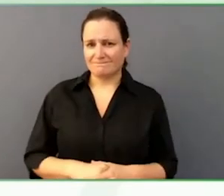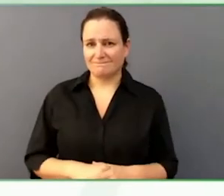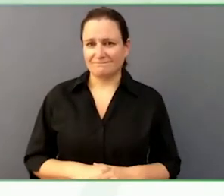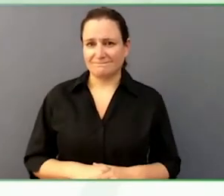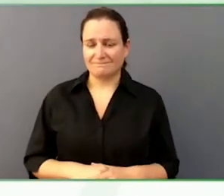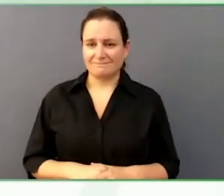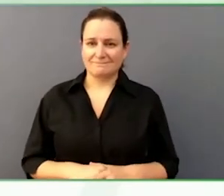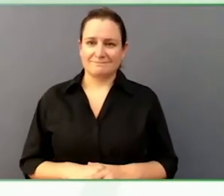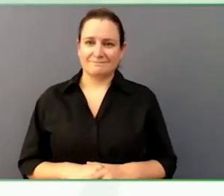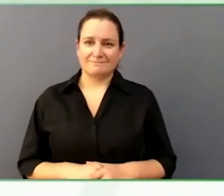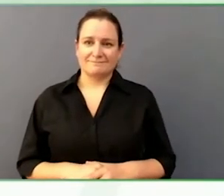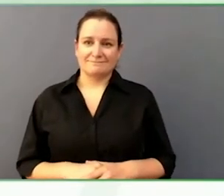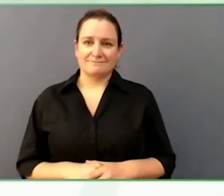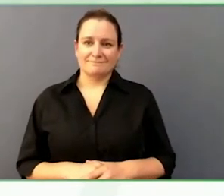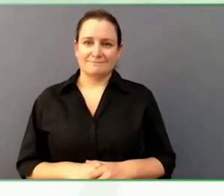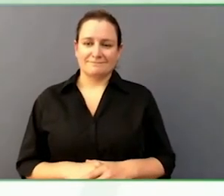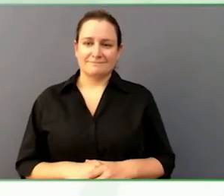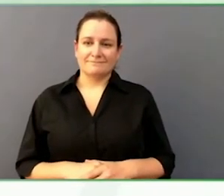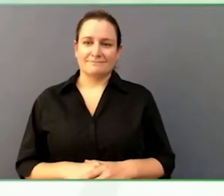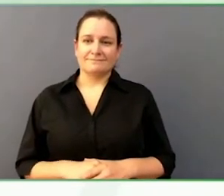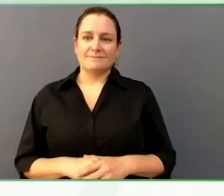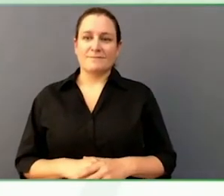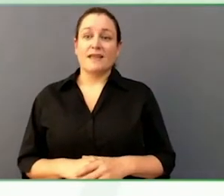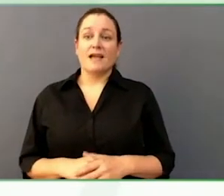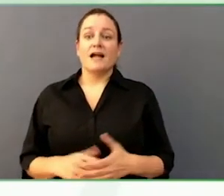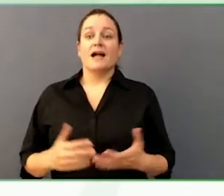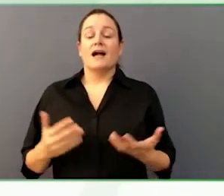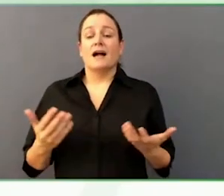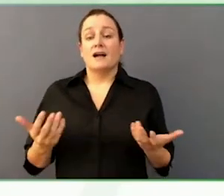Again, I think it begins with values, like everything, it begins